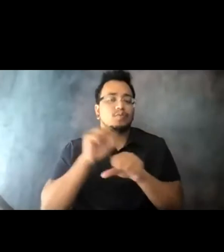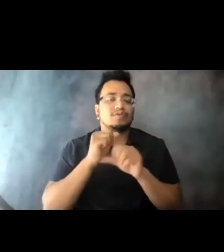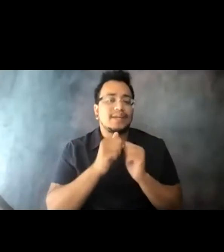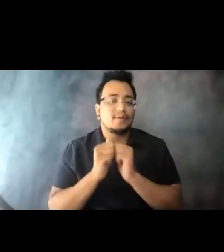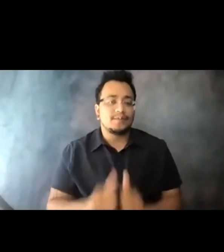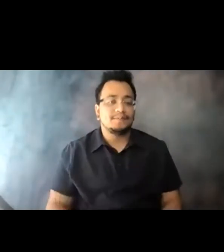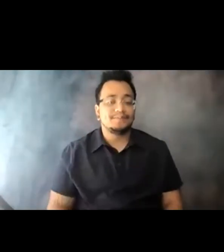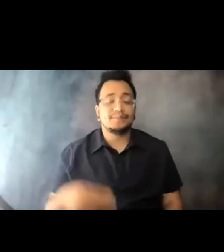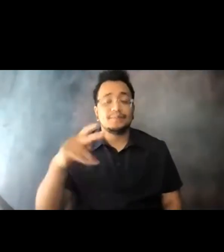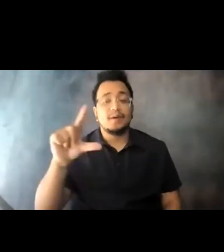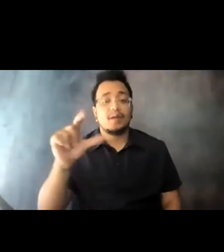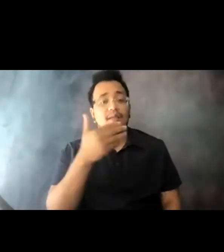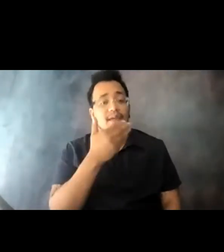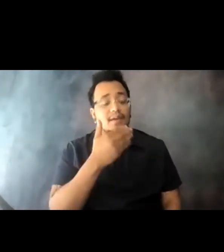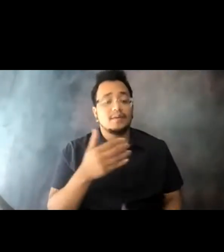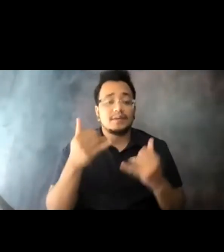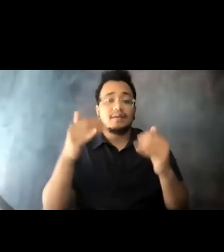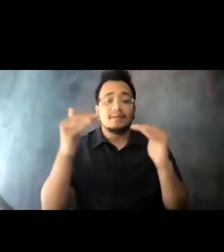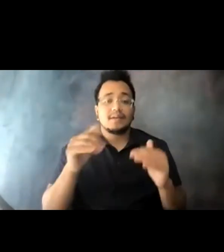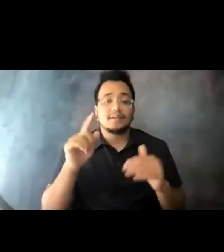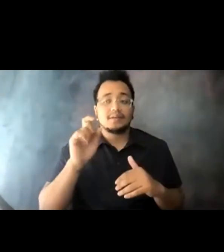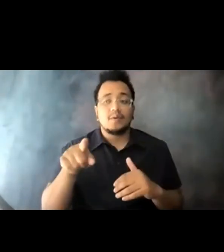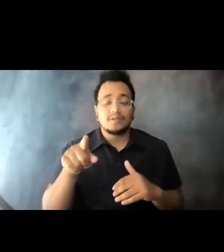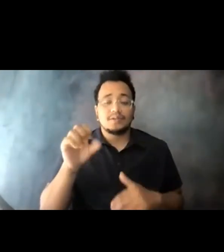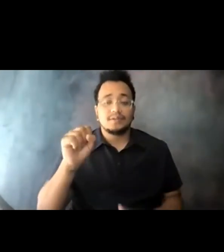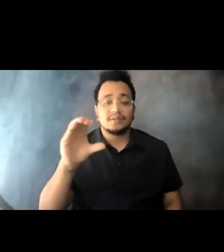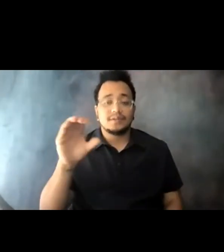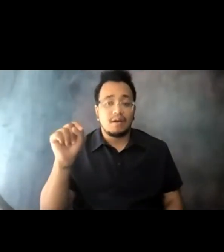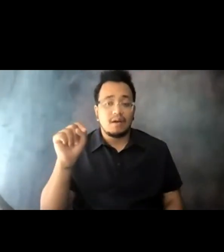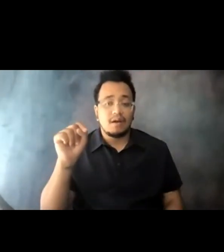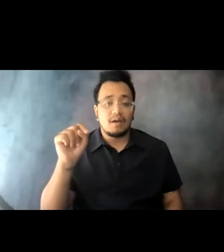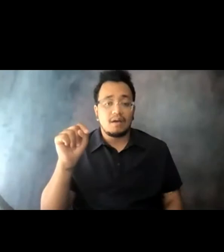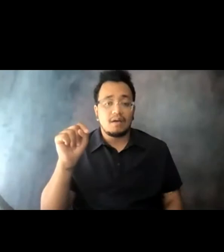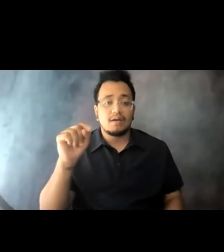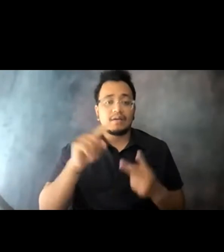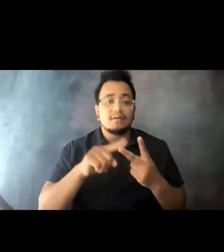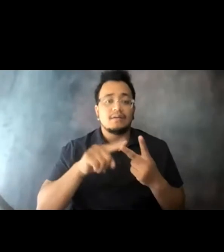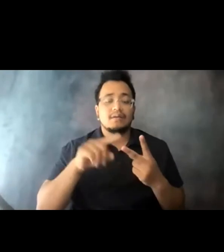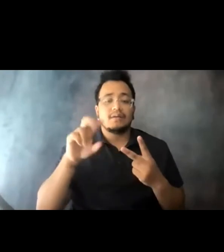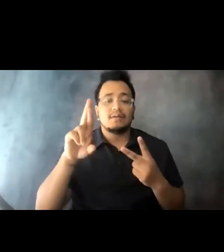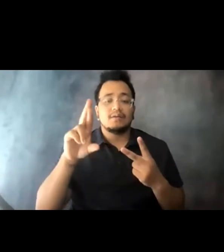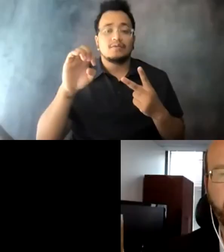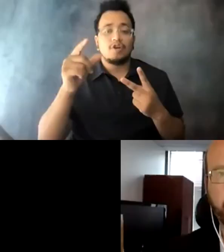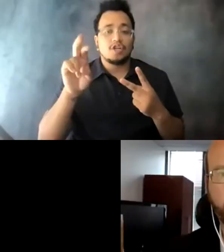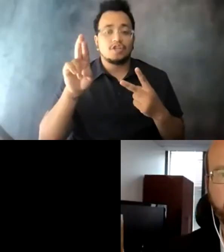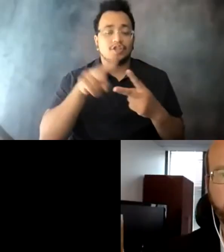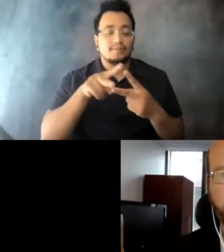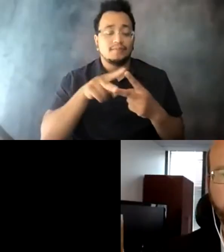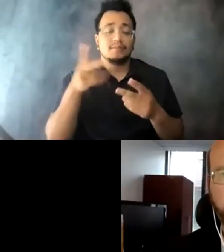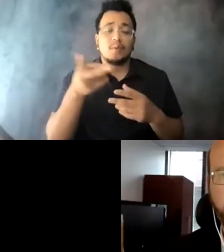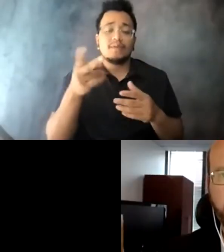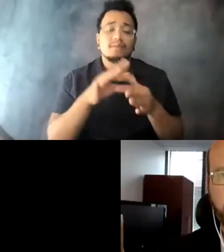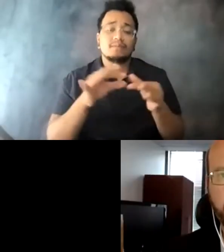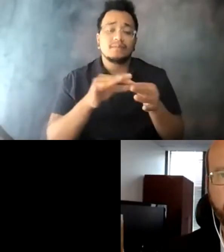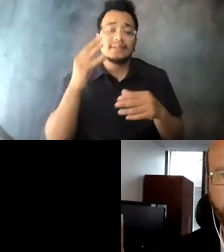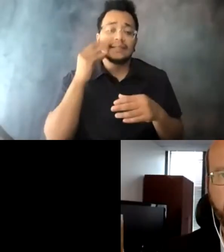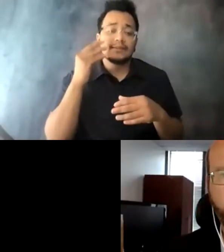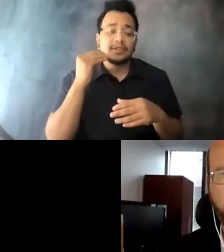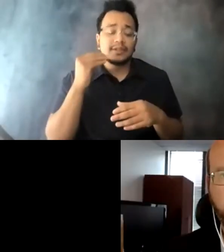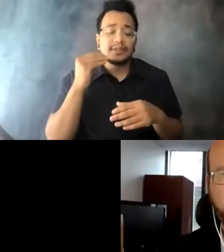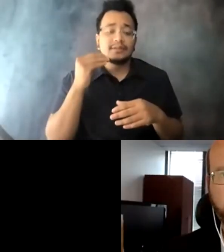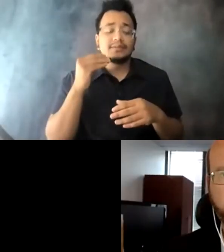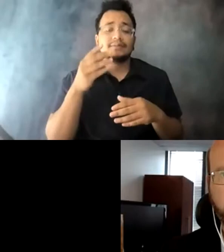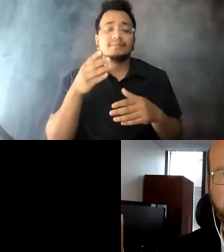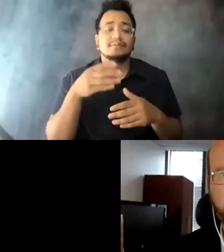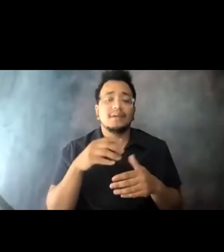15:12:51 I would like to send our next question to Scott from CTAA and Roger from AASHTO.